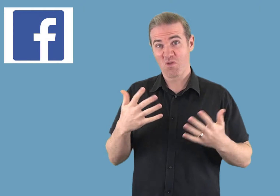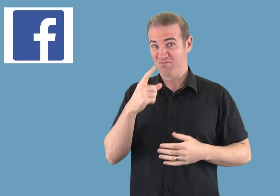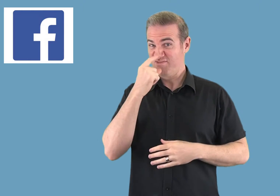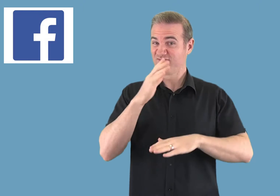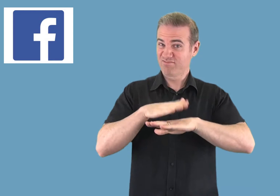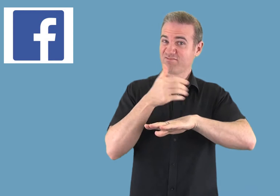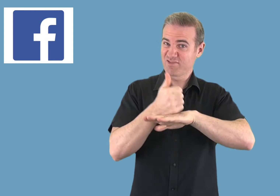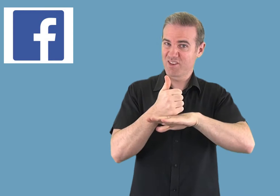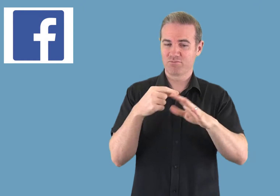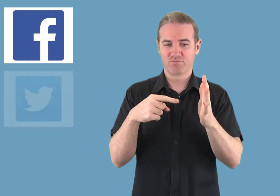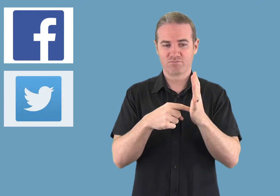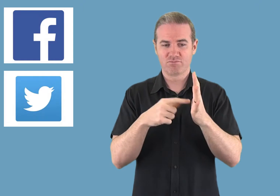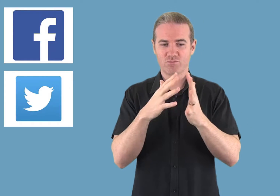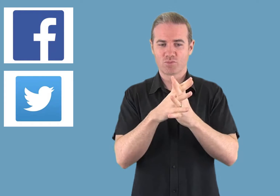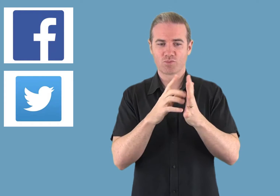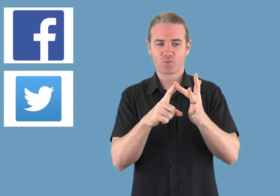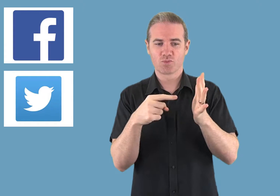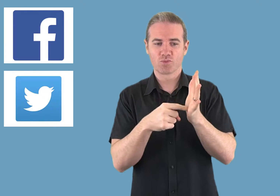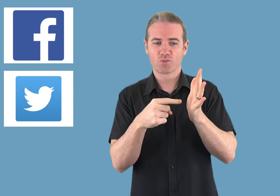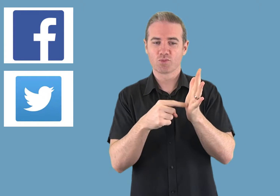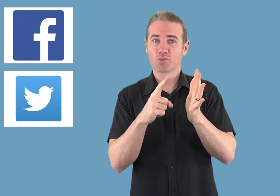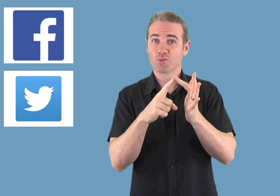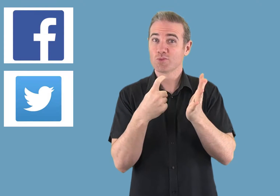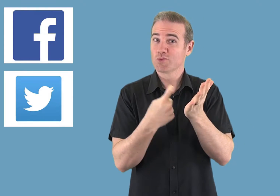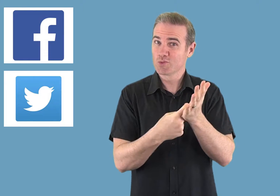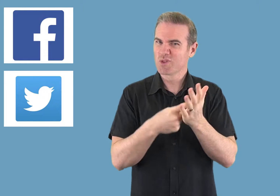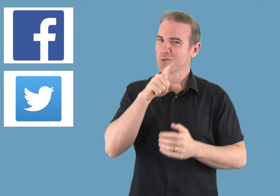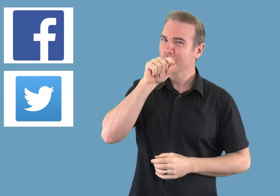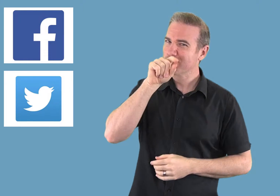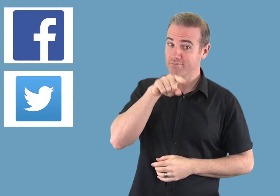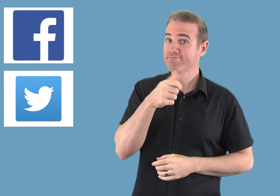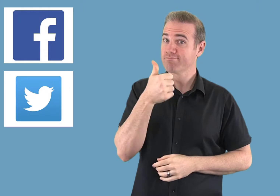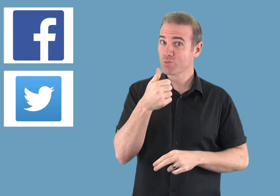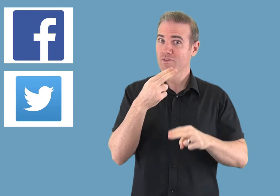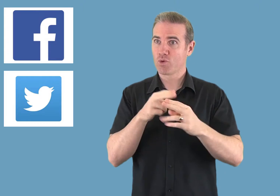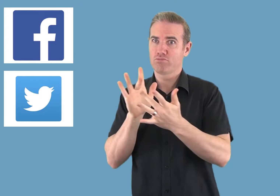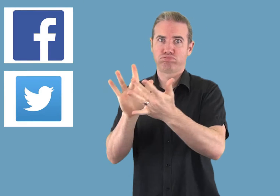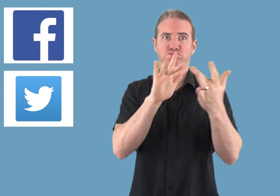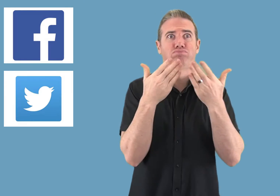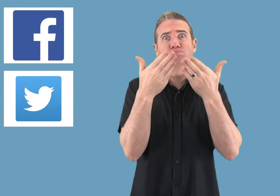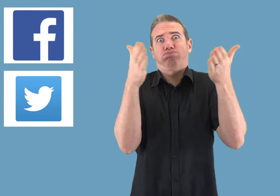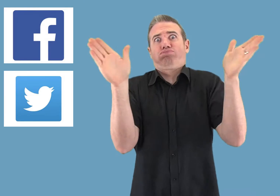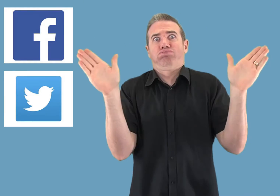friends. * Start a Twitter account if you want to reach a wider